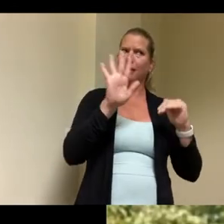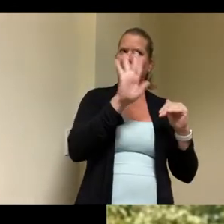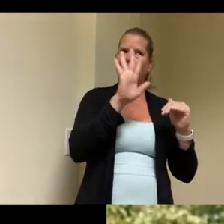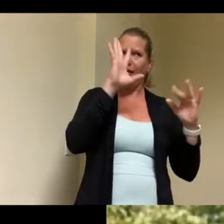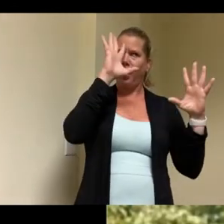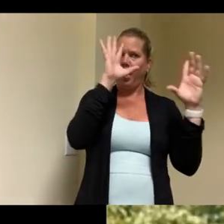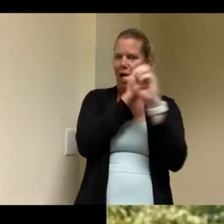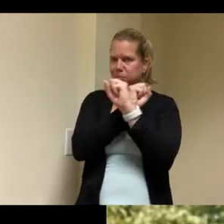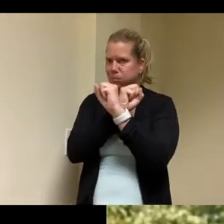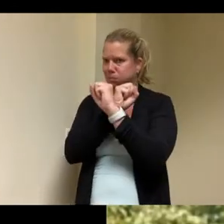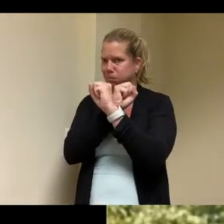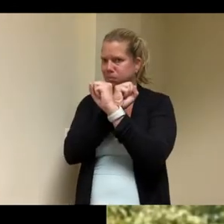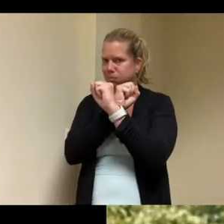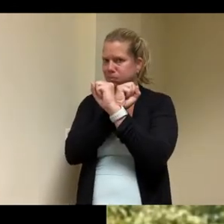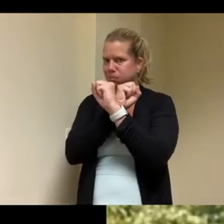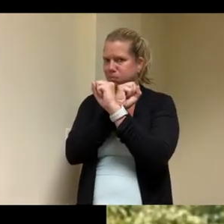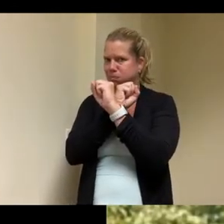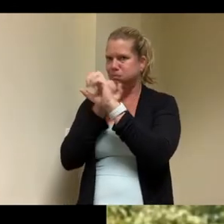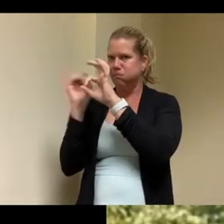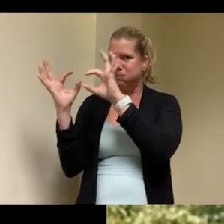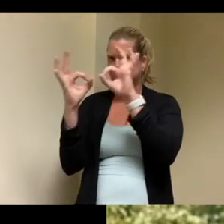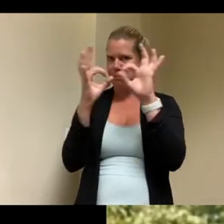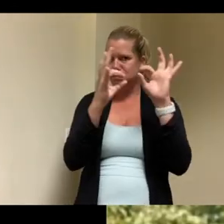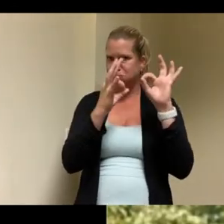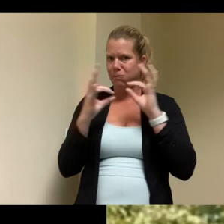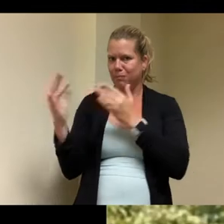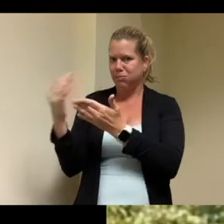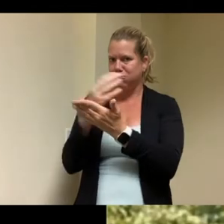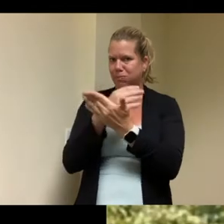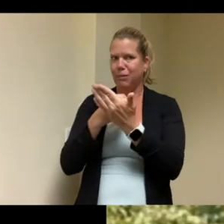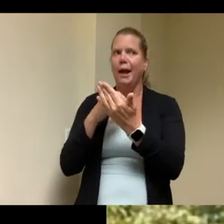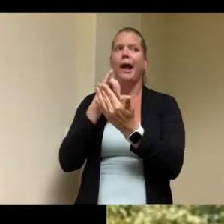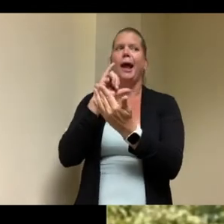front was key um and we've had a a great team here